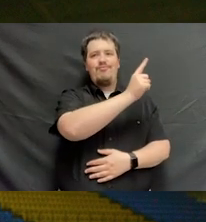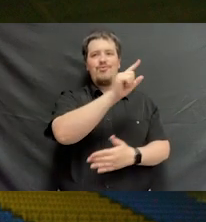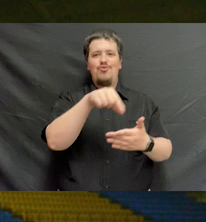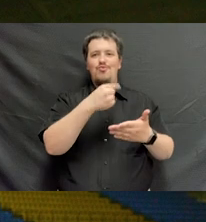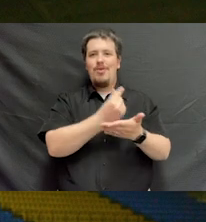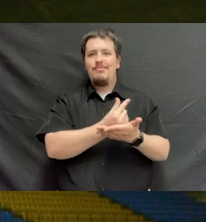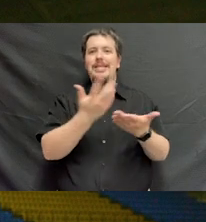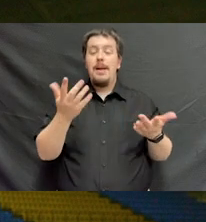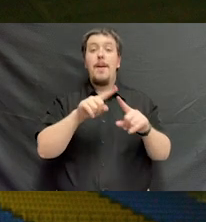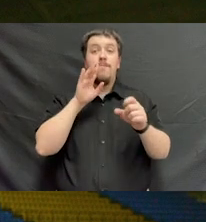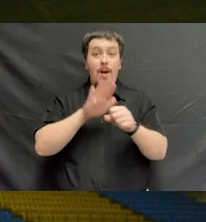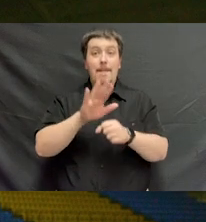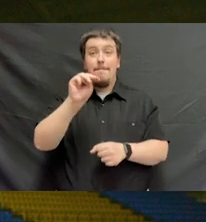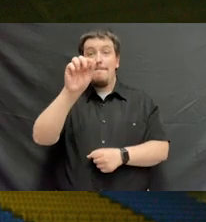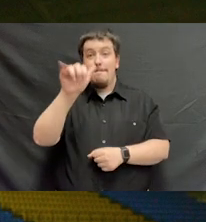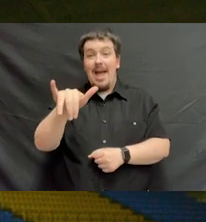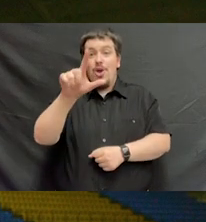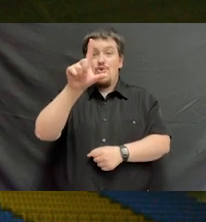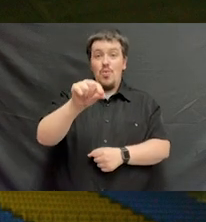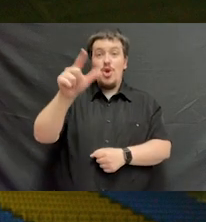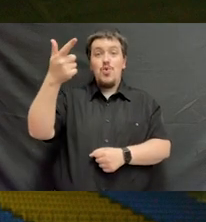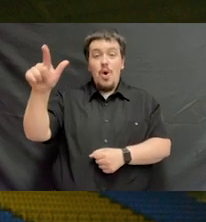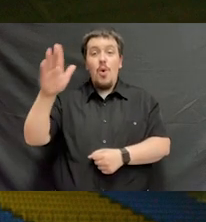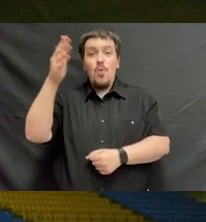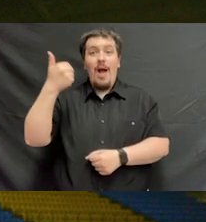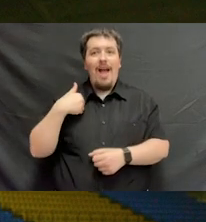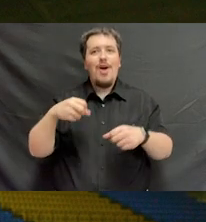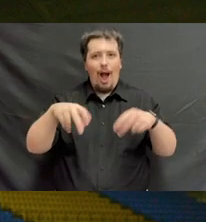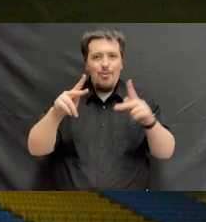I promise you that in May of 2021, you'll have the opportunity to do just that.